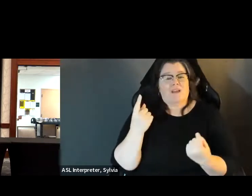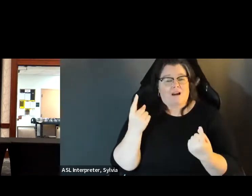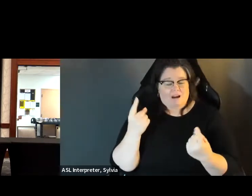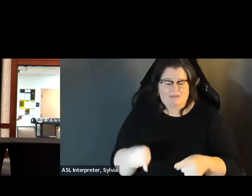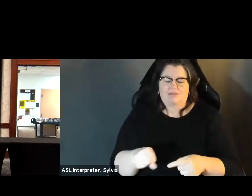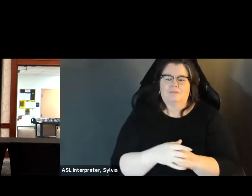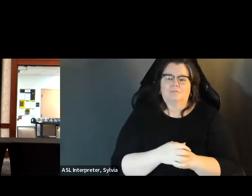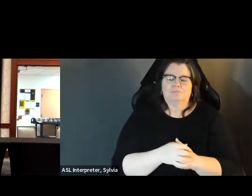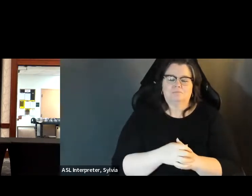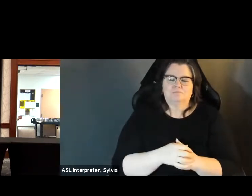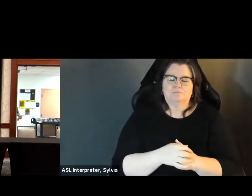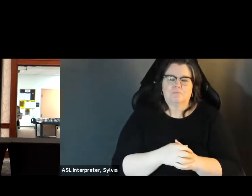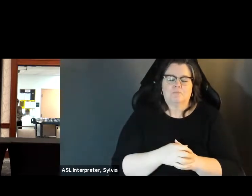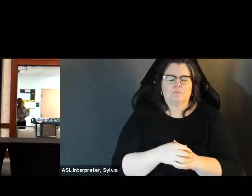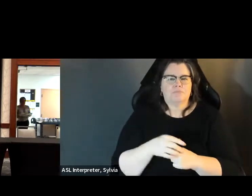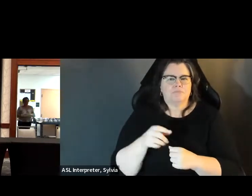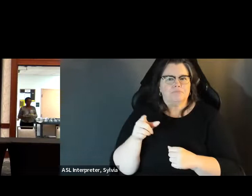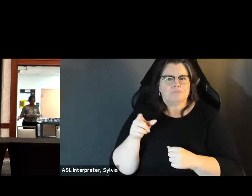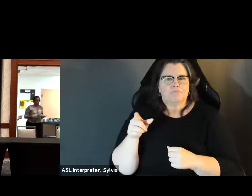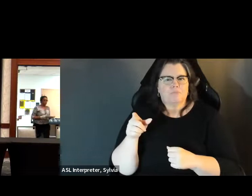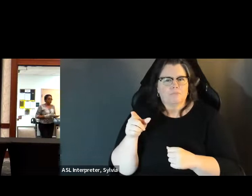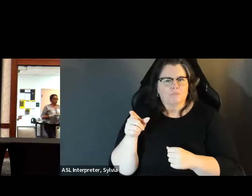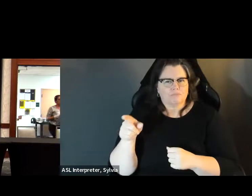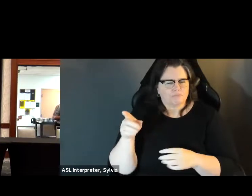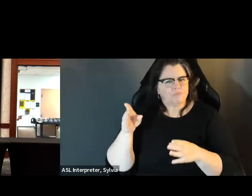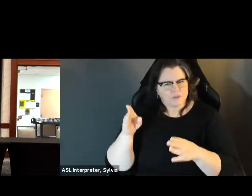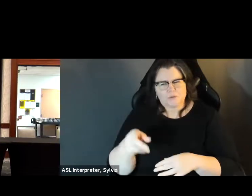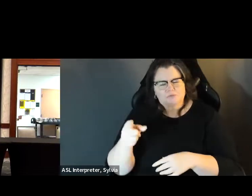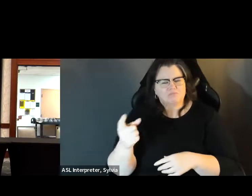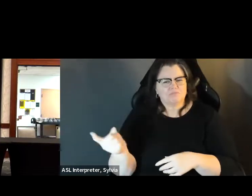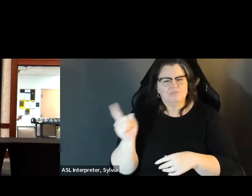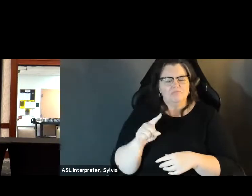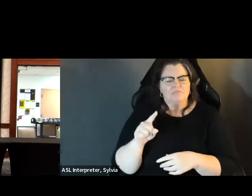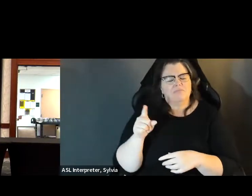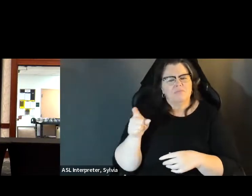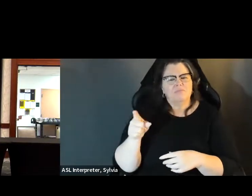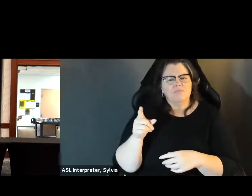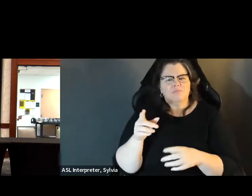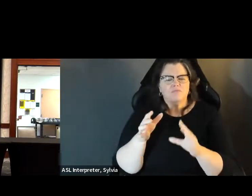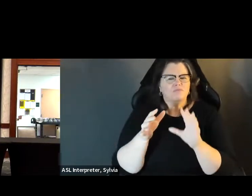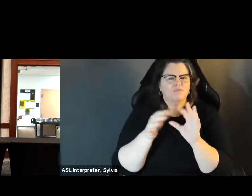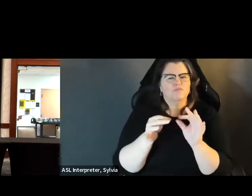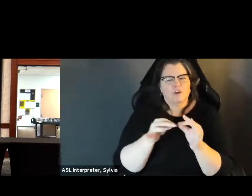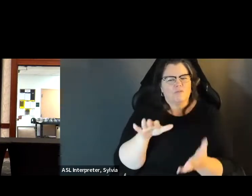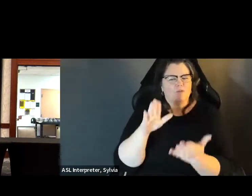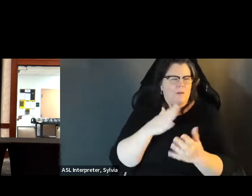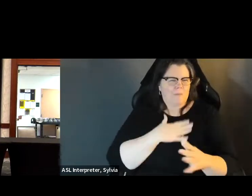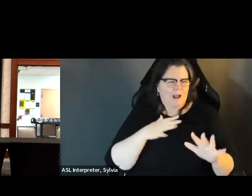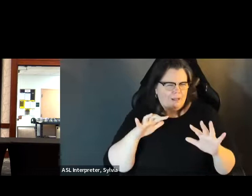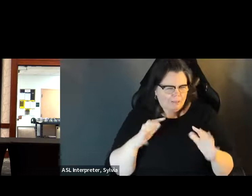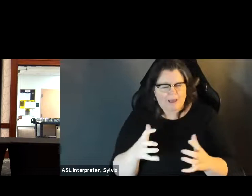grew when a young local leader came to speak to my Ap. for so long. My excitement grew when a young local leader